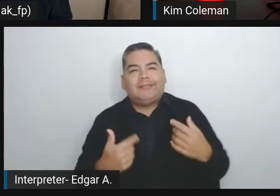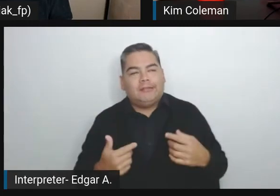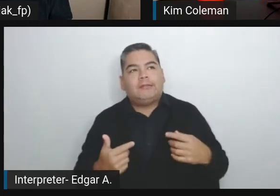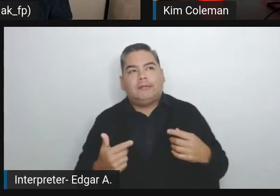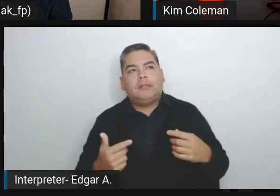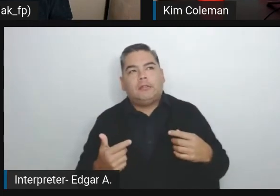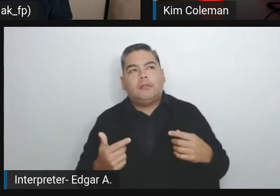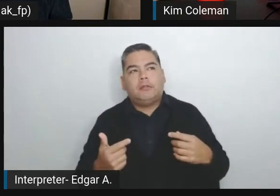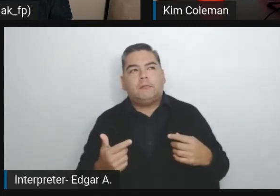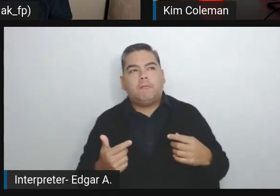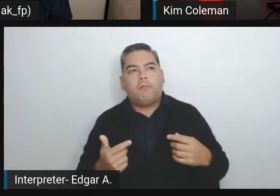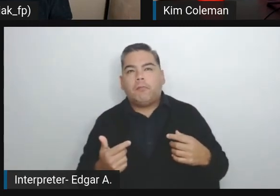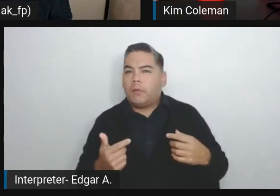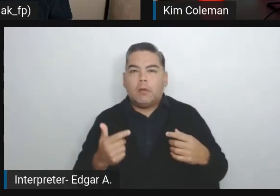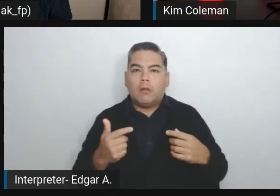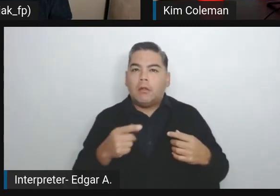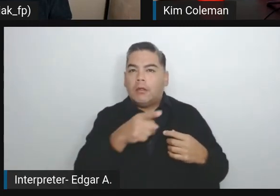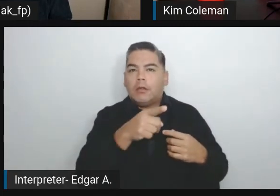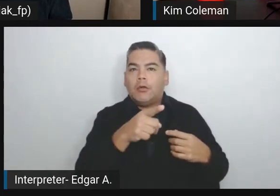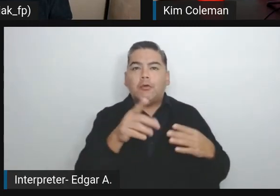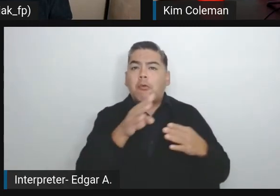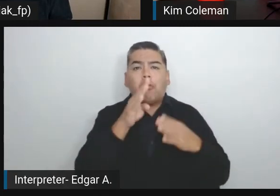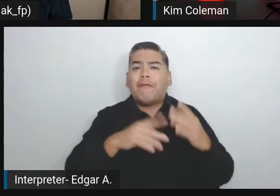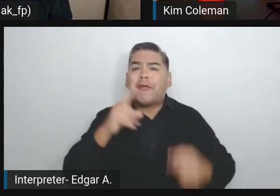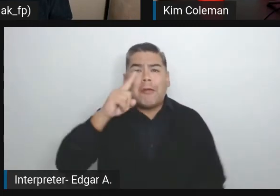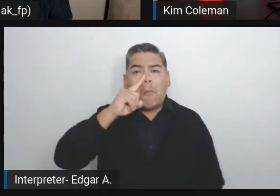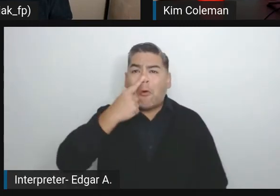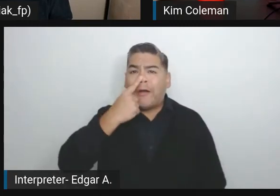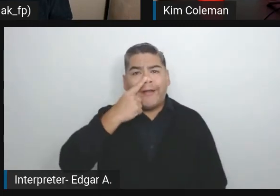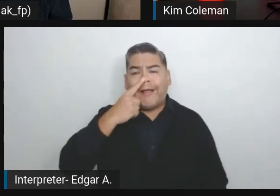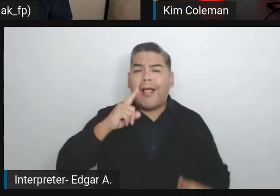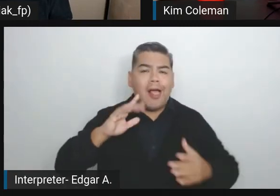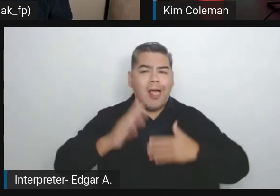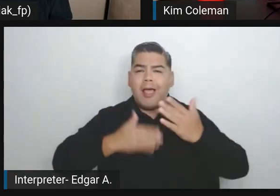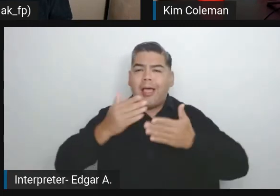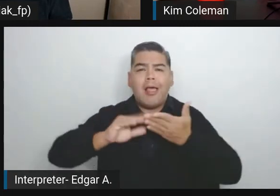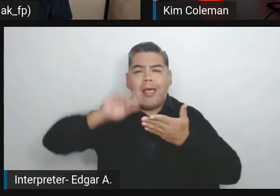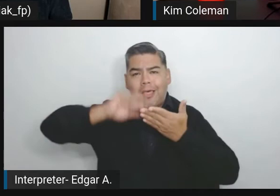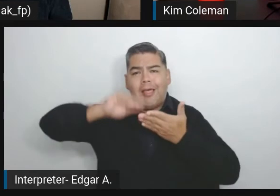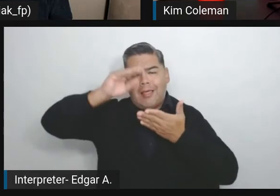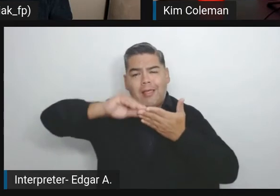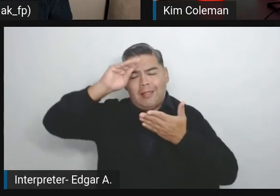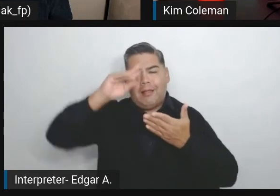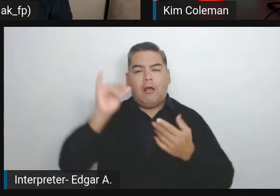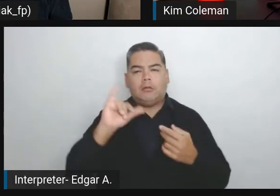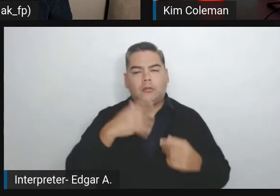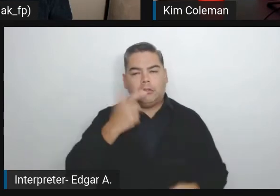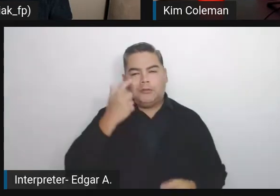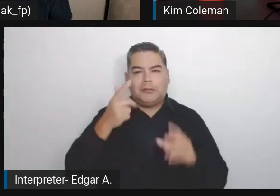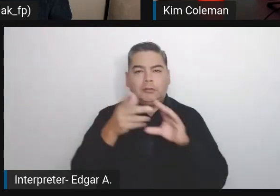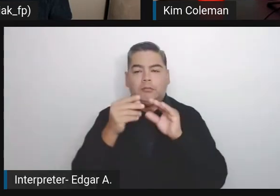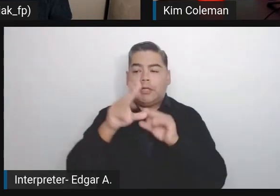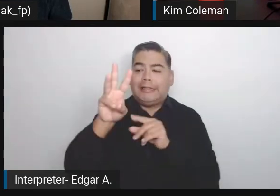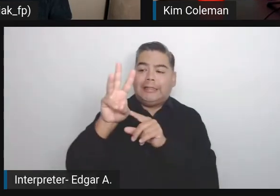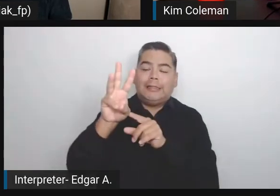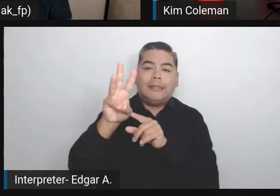It never will get boring. Also, the fact of this that I mentioned 60% of issues can be solved